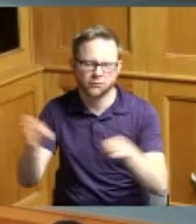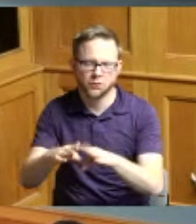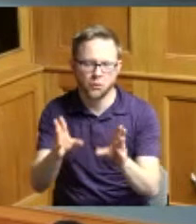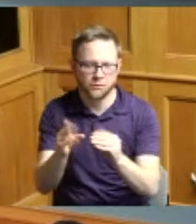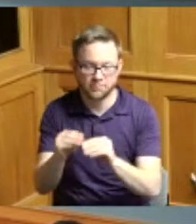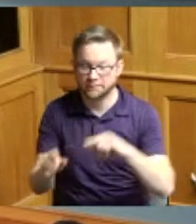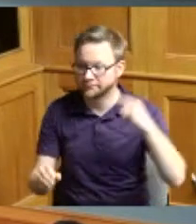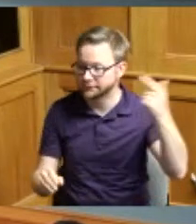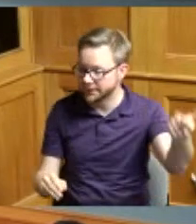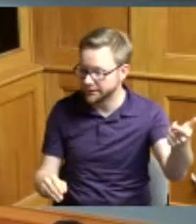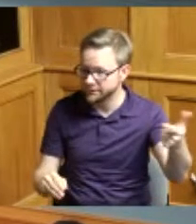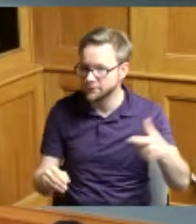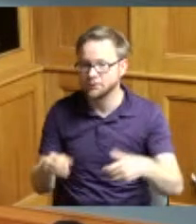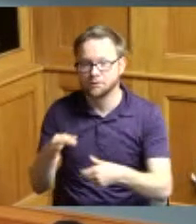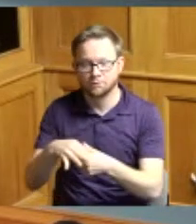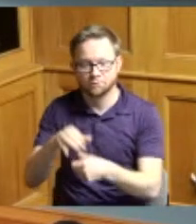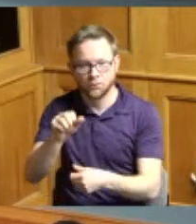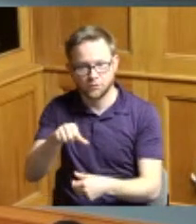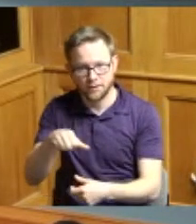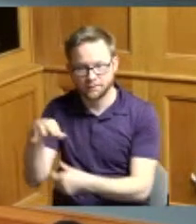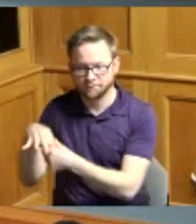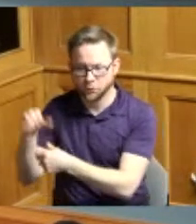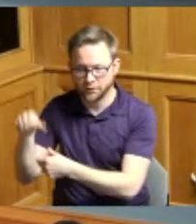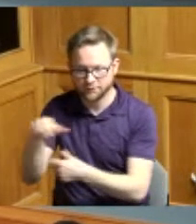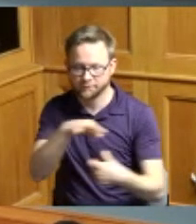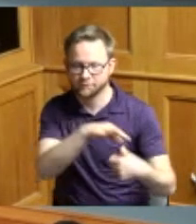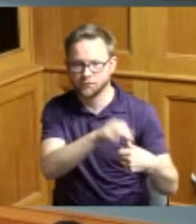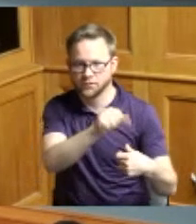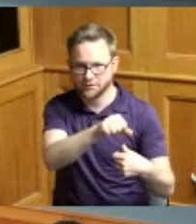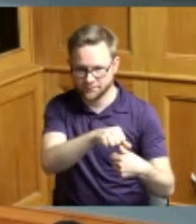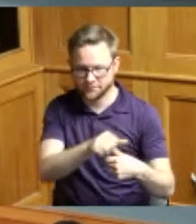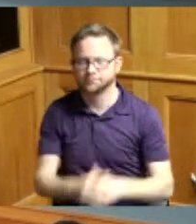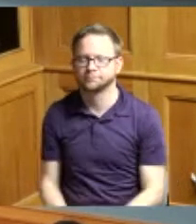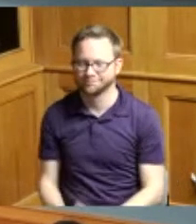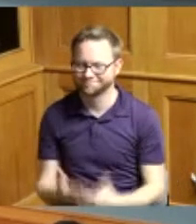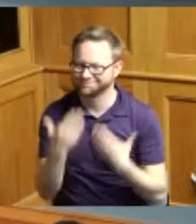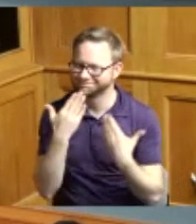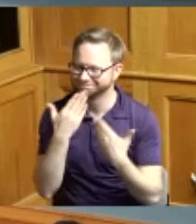Commissioner Summerow Dumas yes Commissioner yes Commissioner Driehaus yes thank you